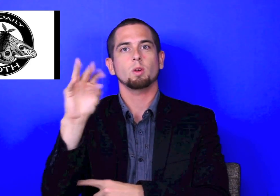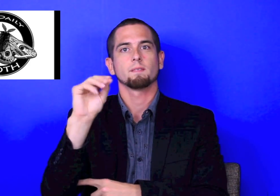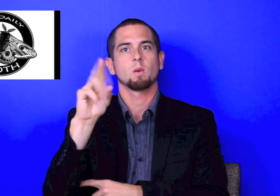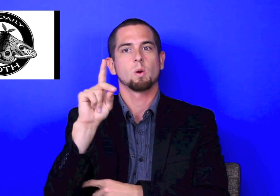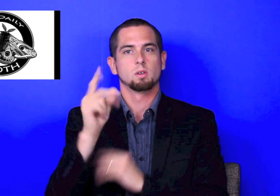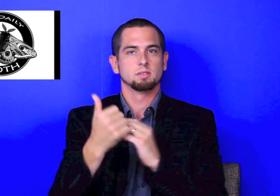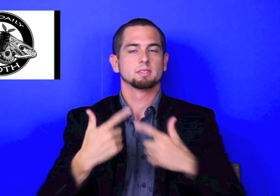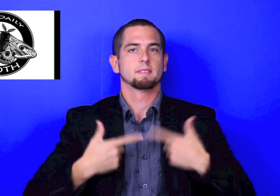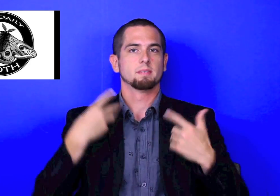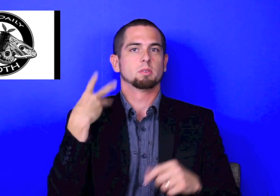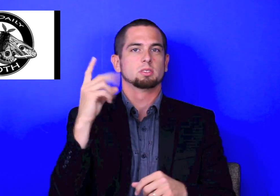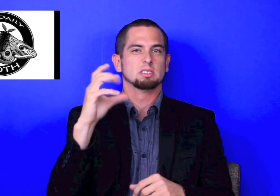A moth has eyespots on its wings. See our logo - this is designed by a Deaf person named Tim Woodford.